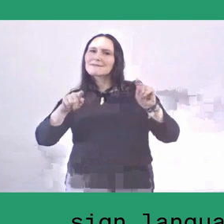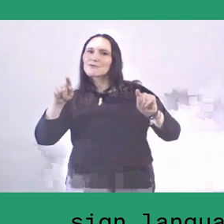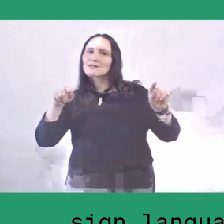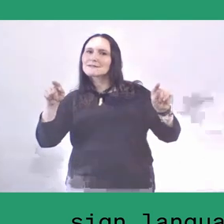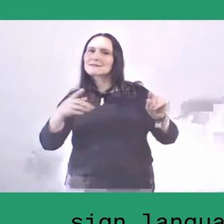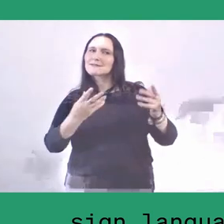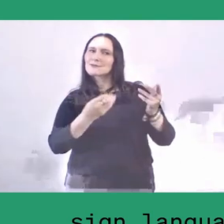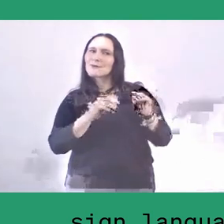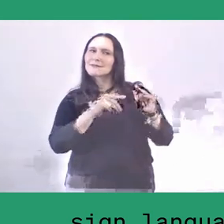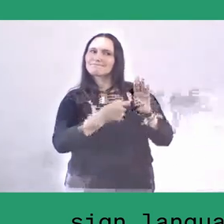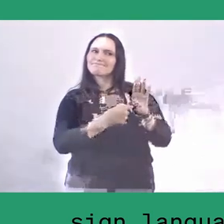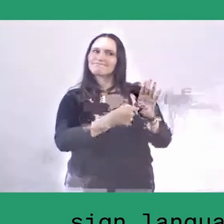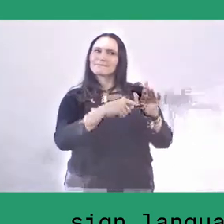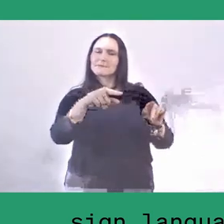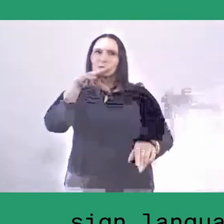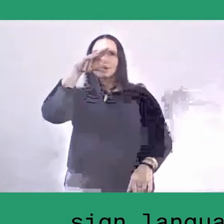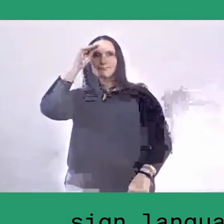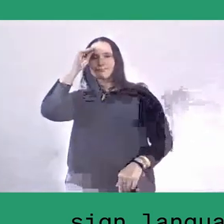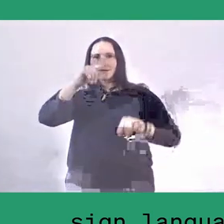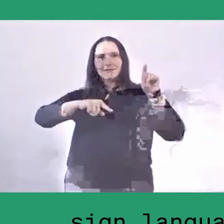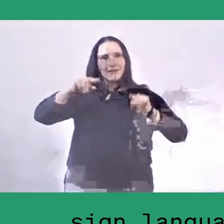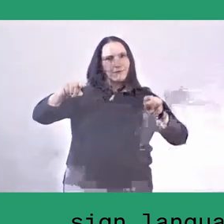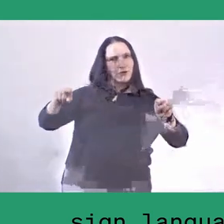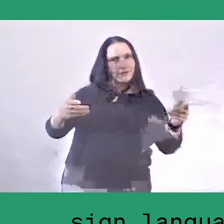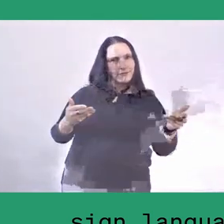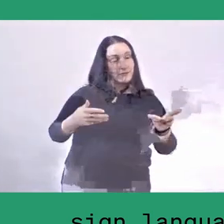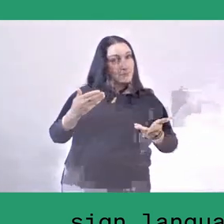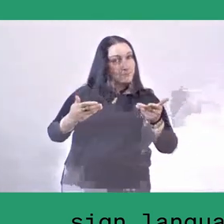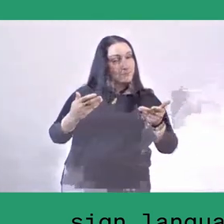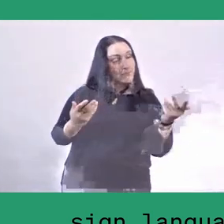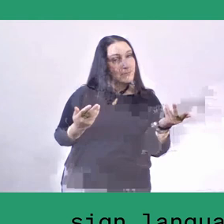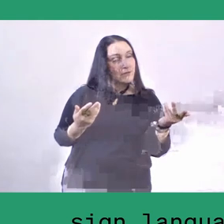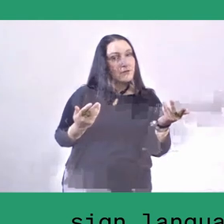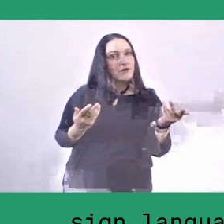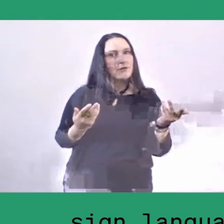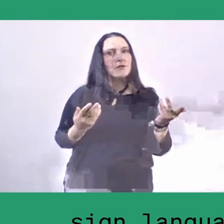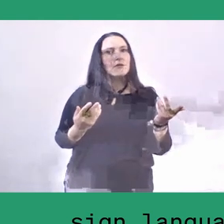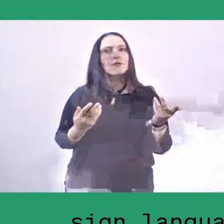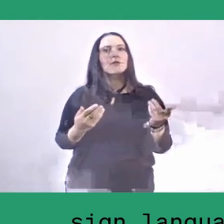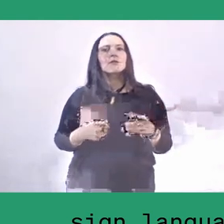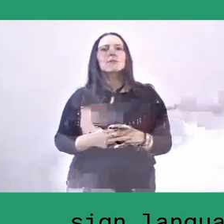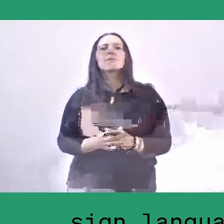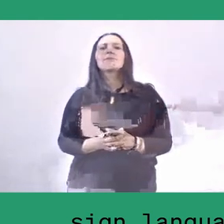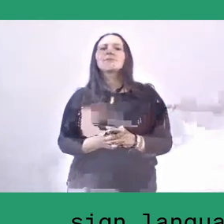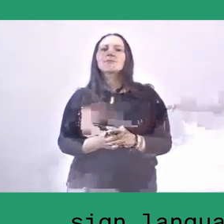that this is not what we want to have